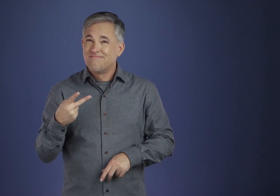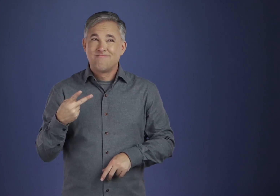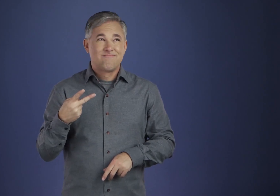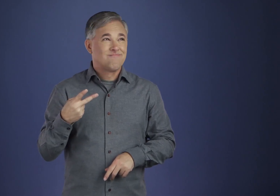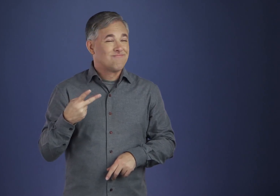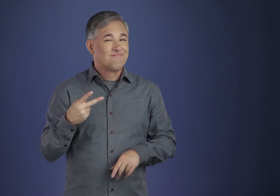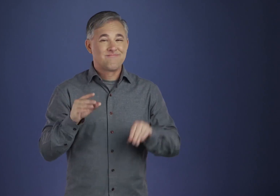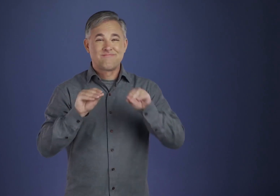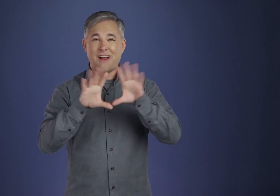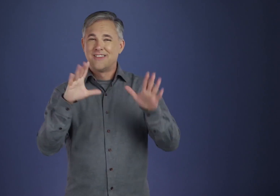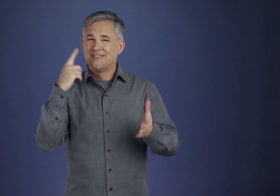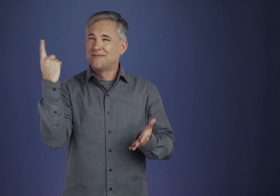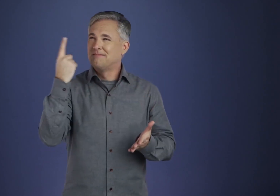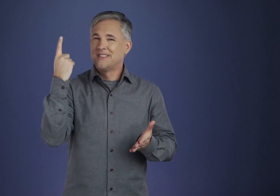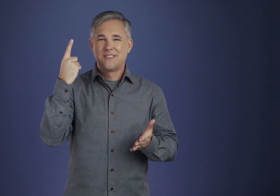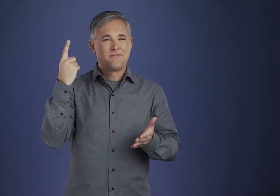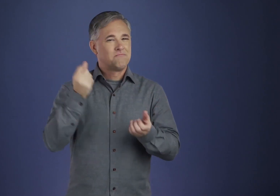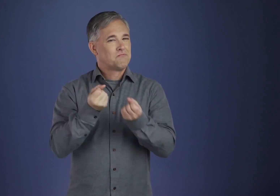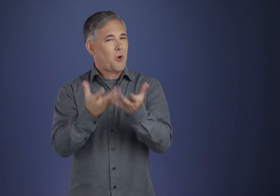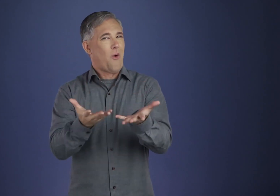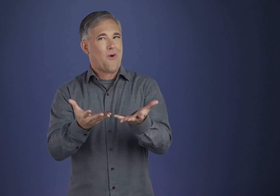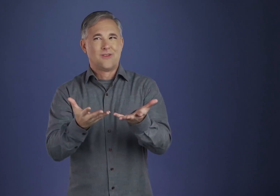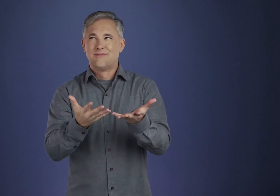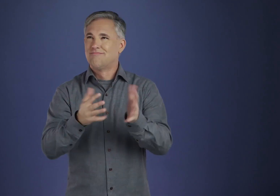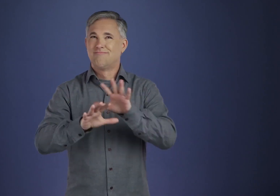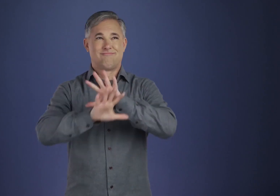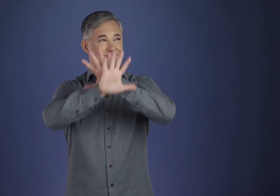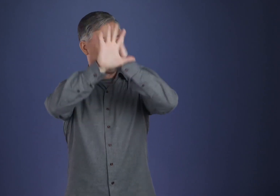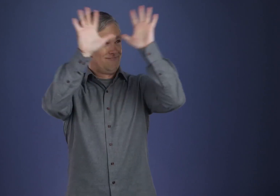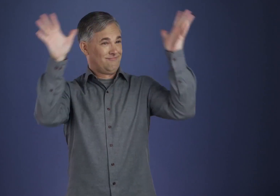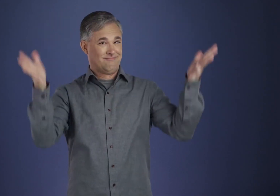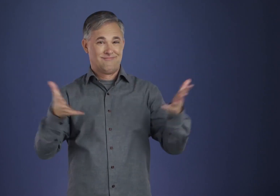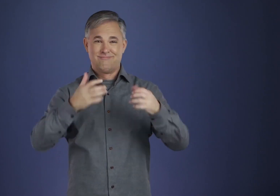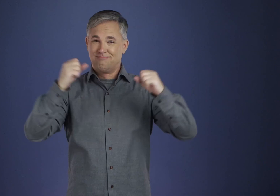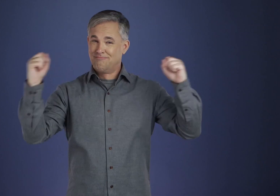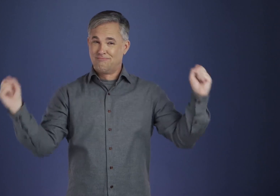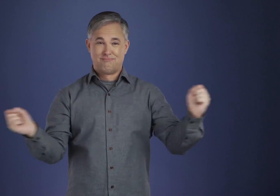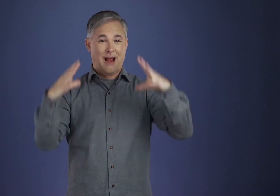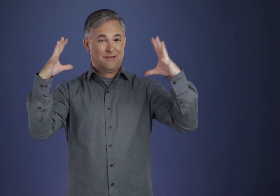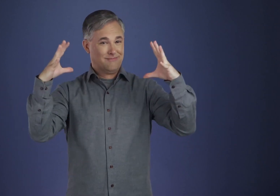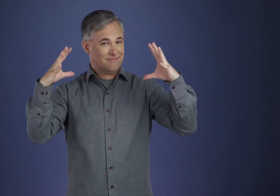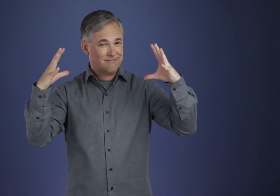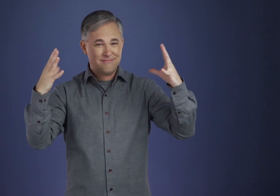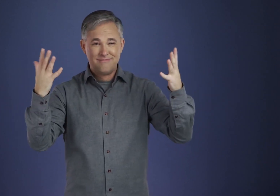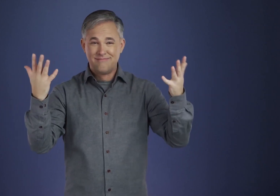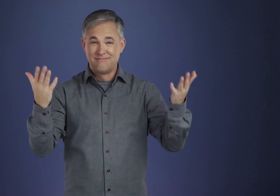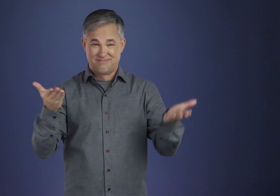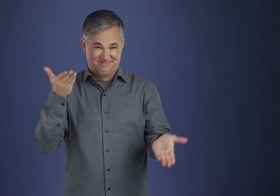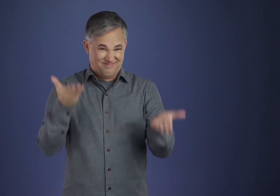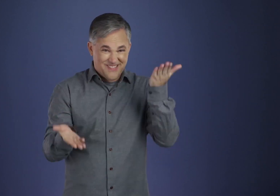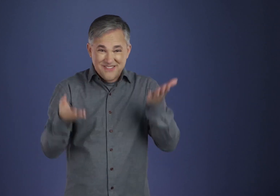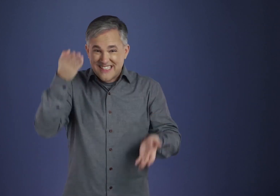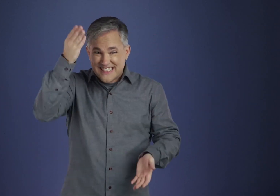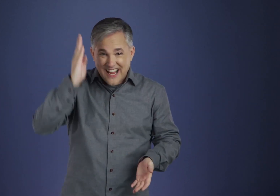No doubt the universe had a “first cause” of some sort, the God of the Atom, maybe, hot and cold by turns.